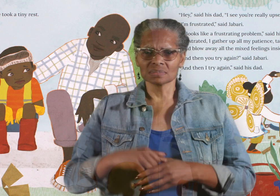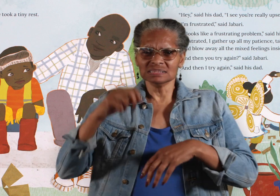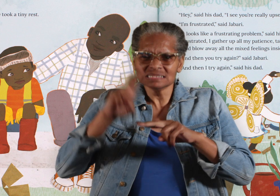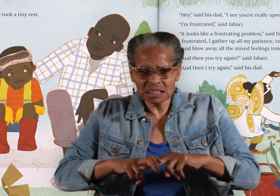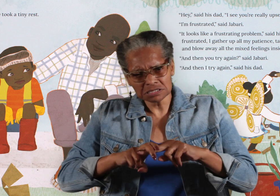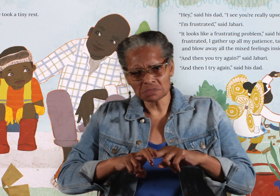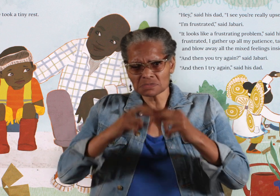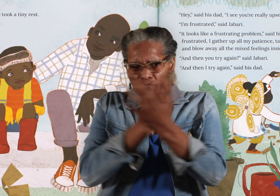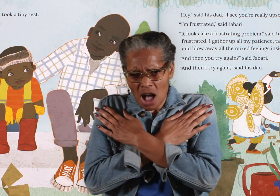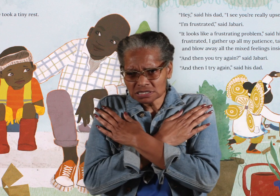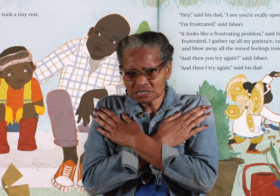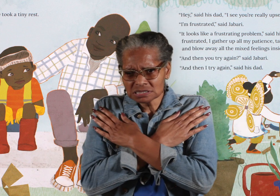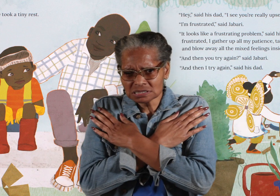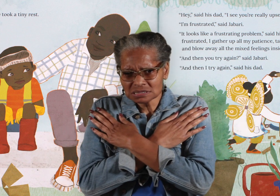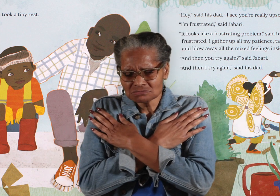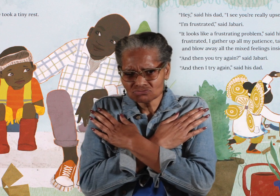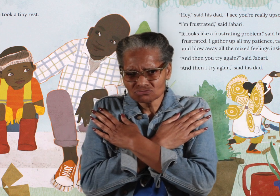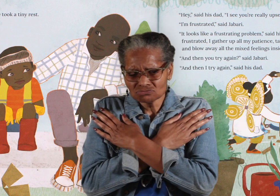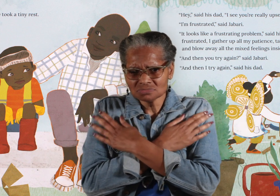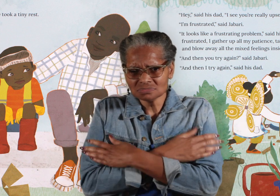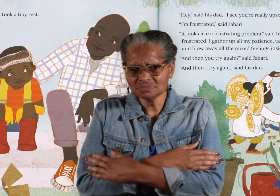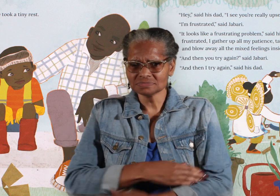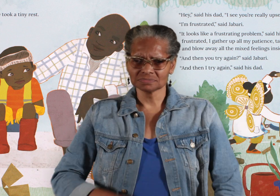He took a tiny rest.